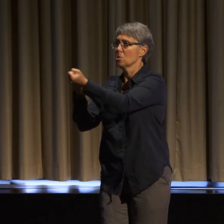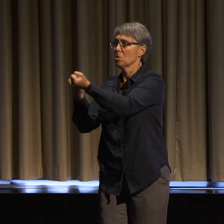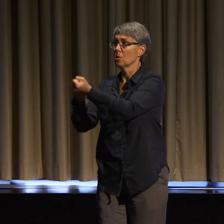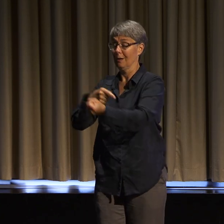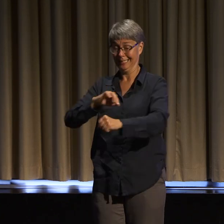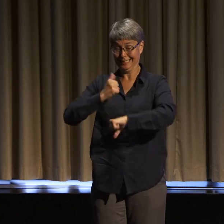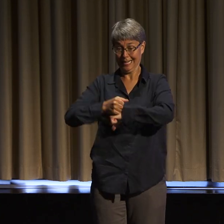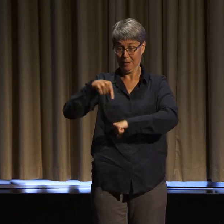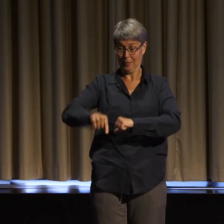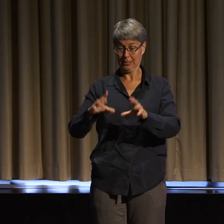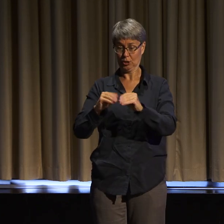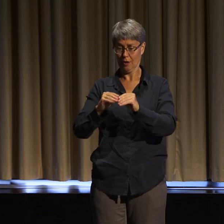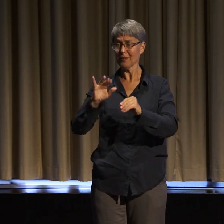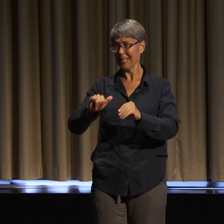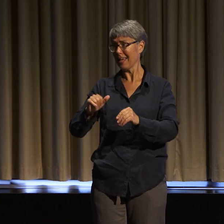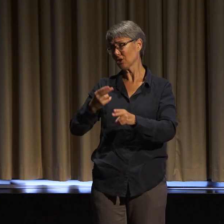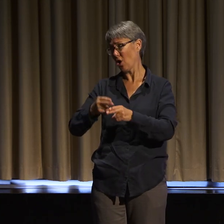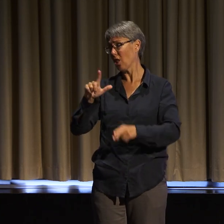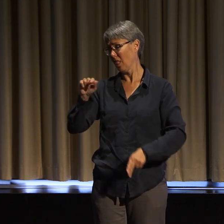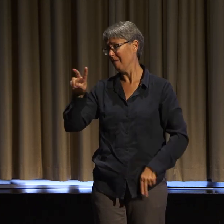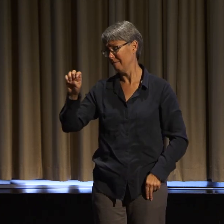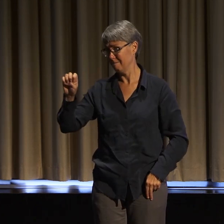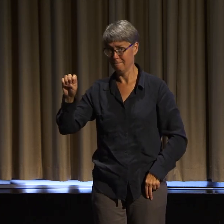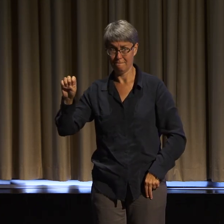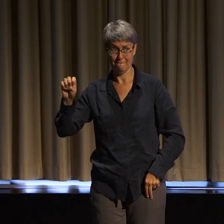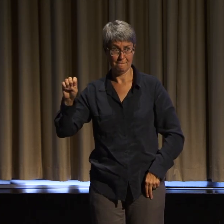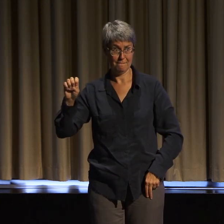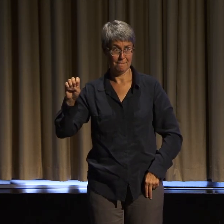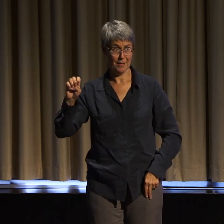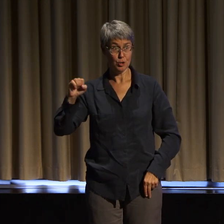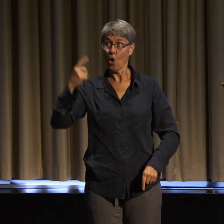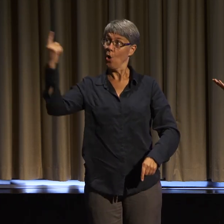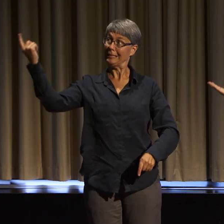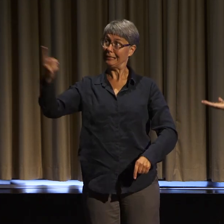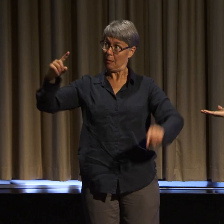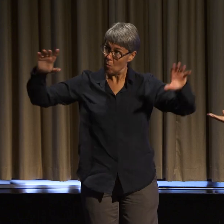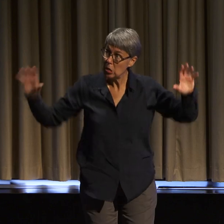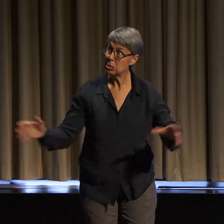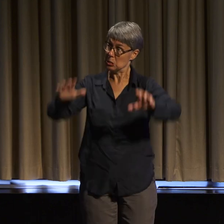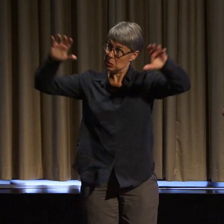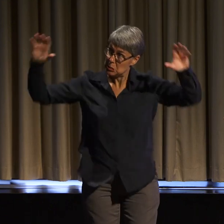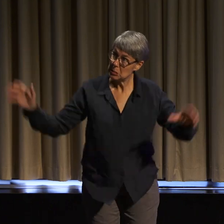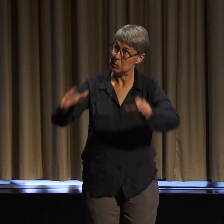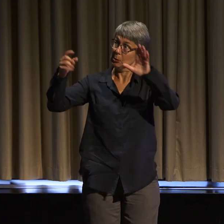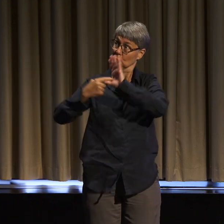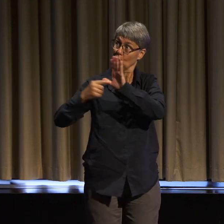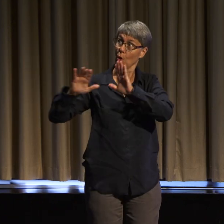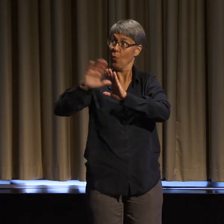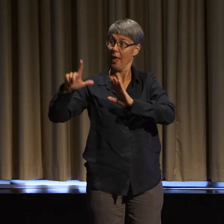And if we can't love each other and ourselves, then what good is any of our work to get free?